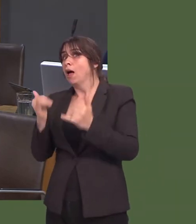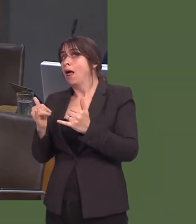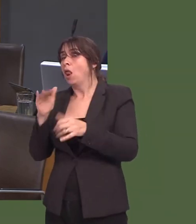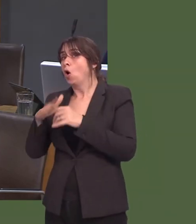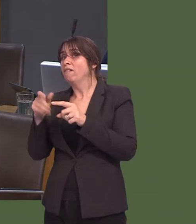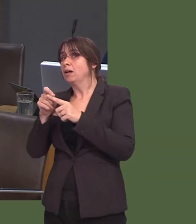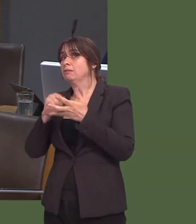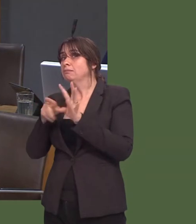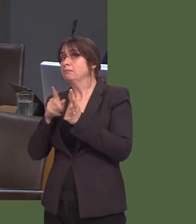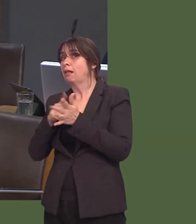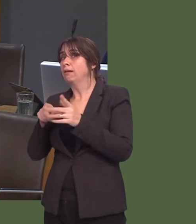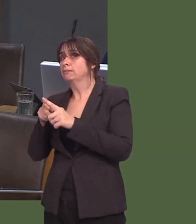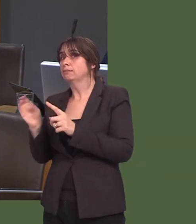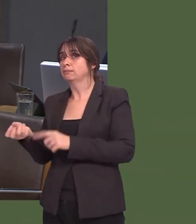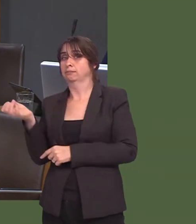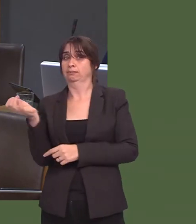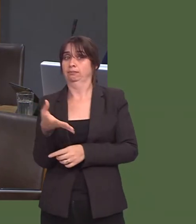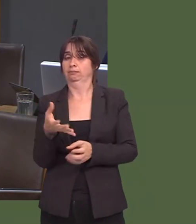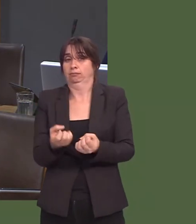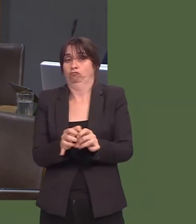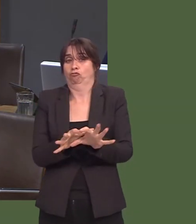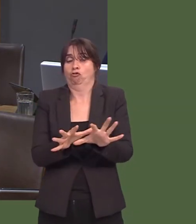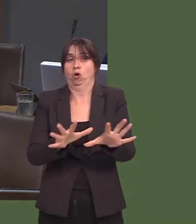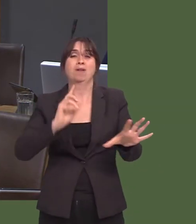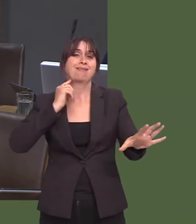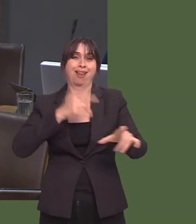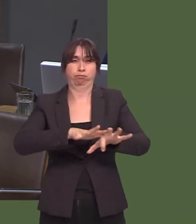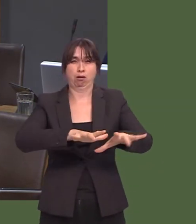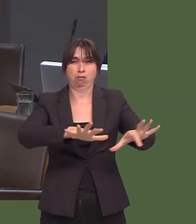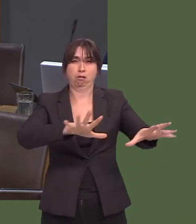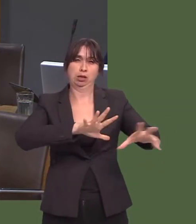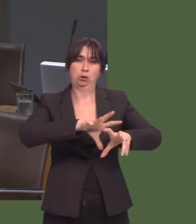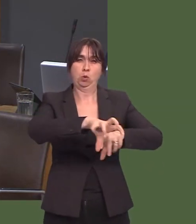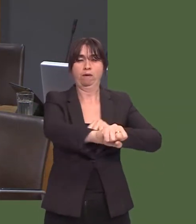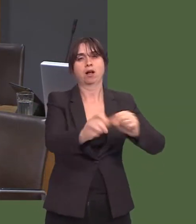my duty as a Swansea Member without saying: can I ask that, if further sites are being